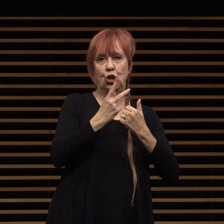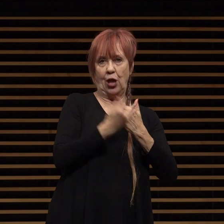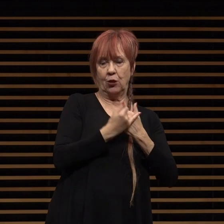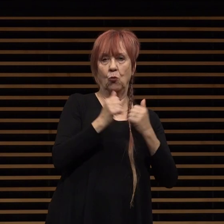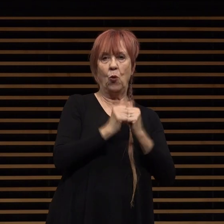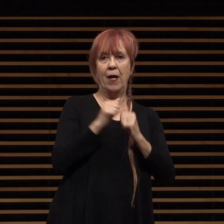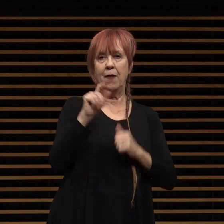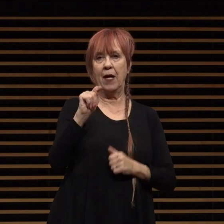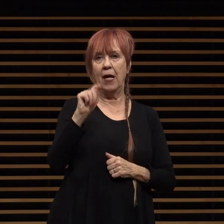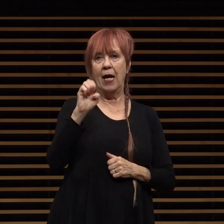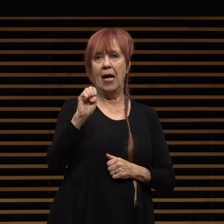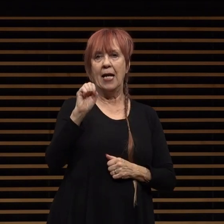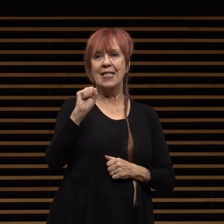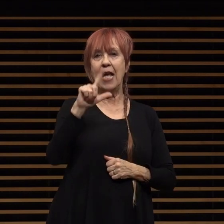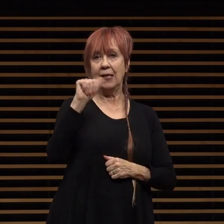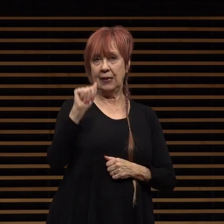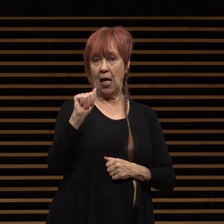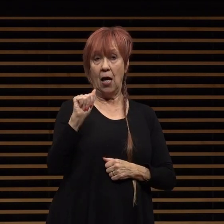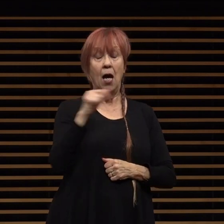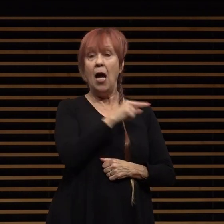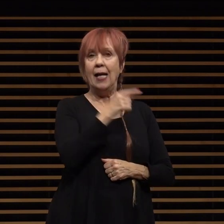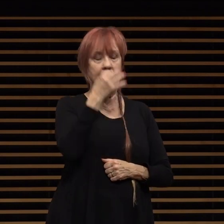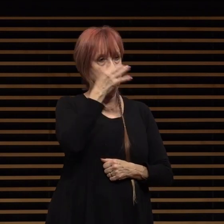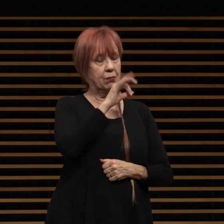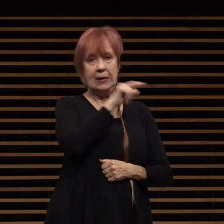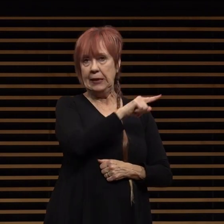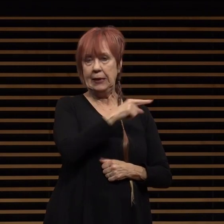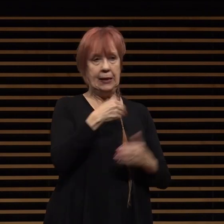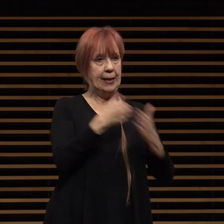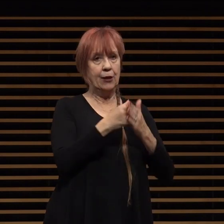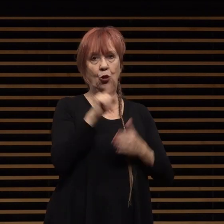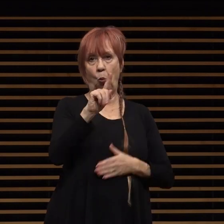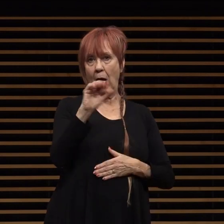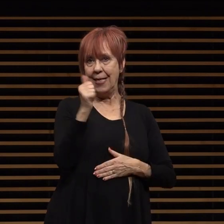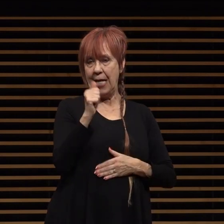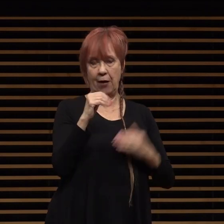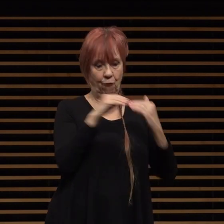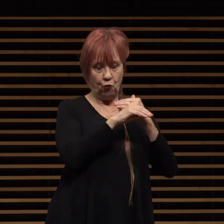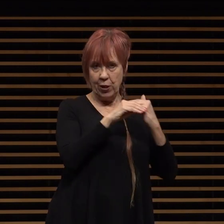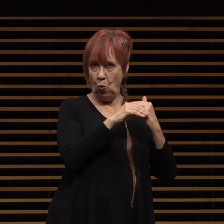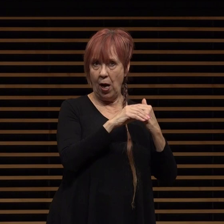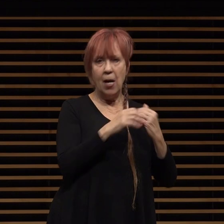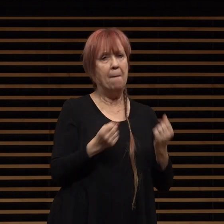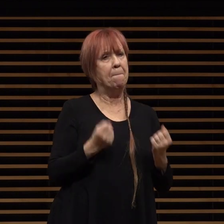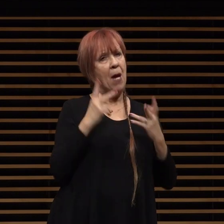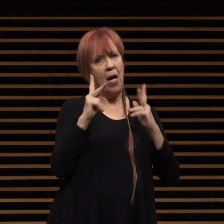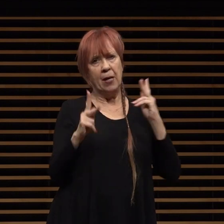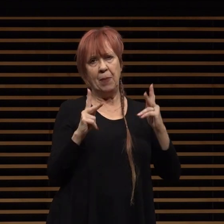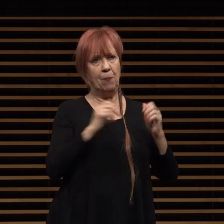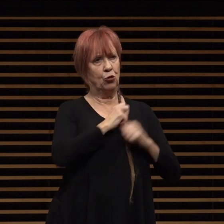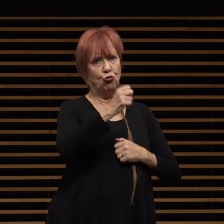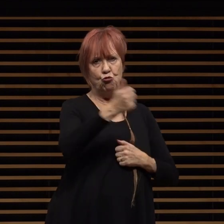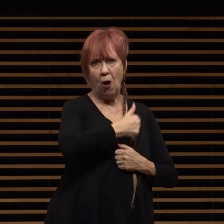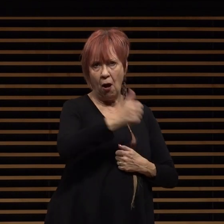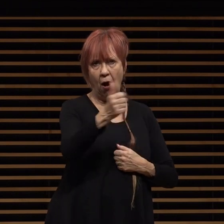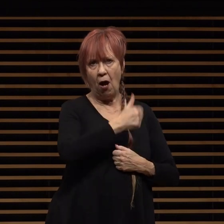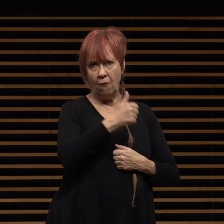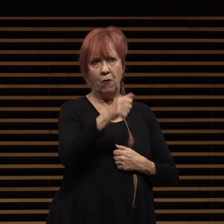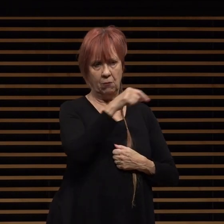located next to the 110 freeway and is traveled by a large number of commuters